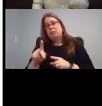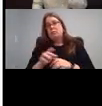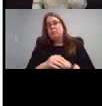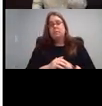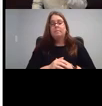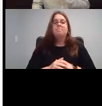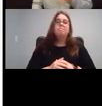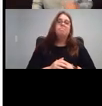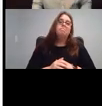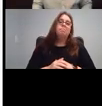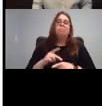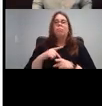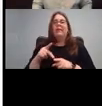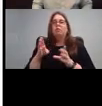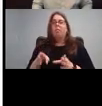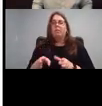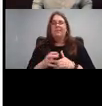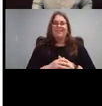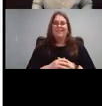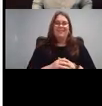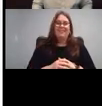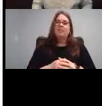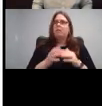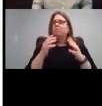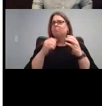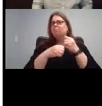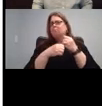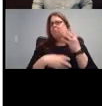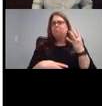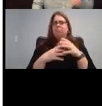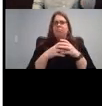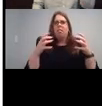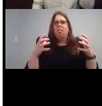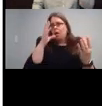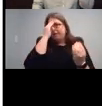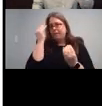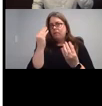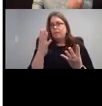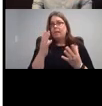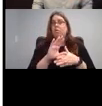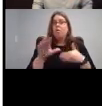just a ton of information on here, all of these websites for